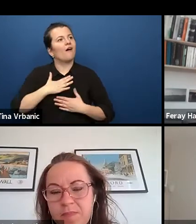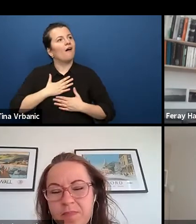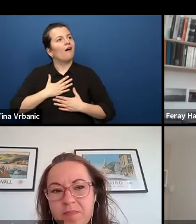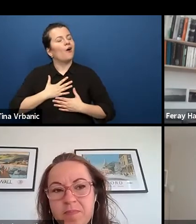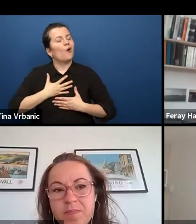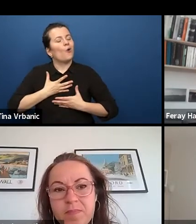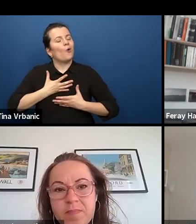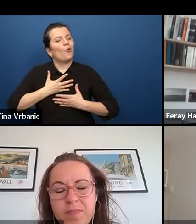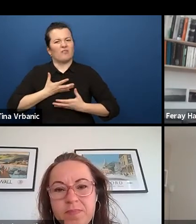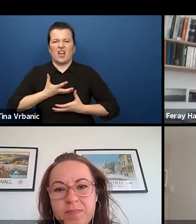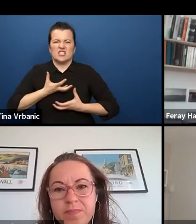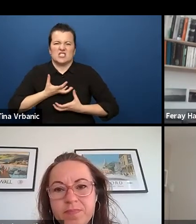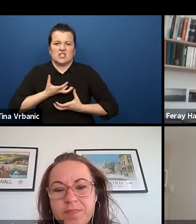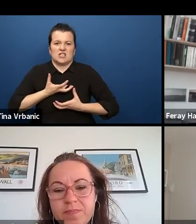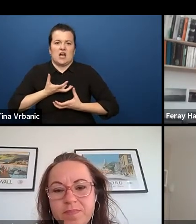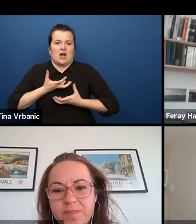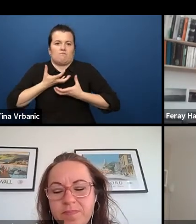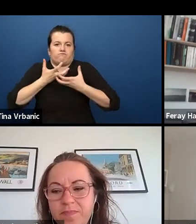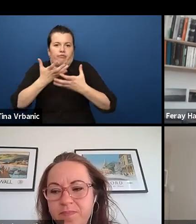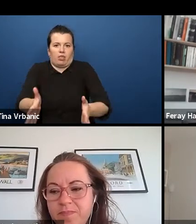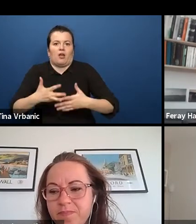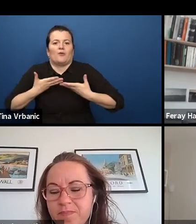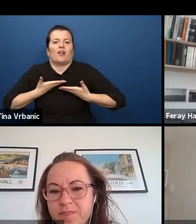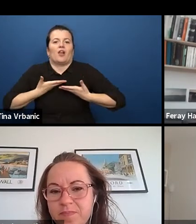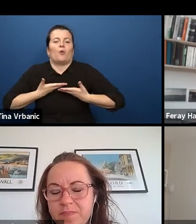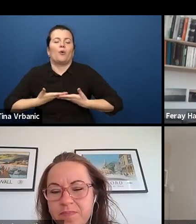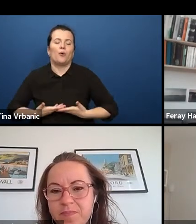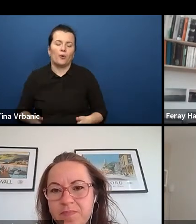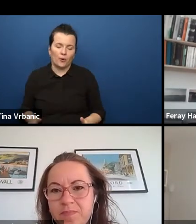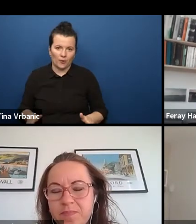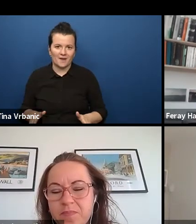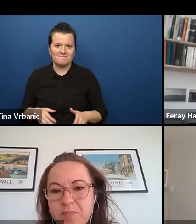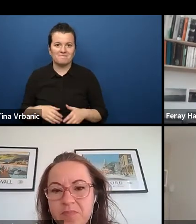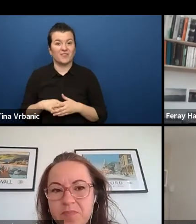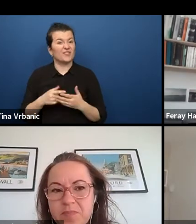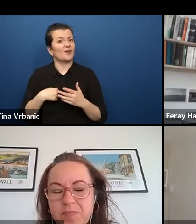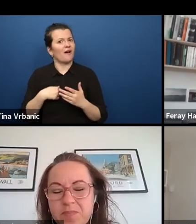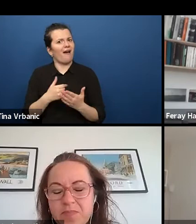And also, and I actually wrote a slam like a year ago